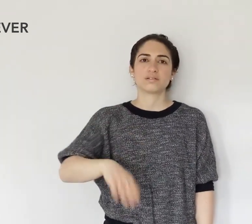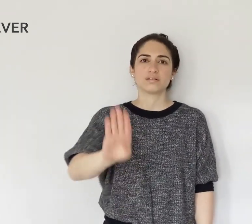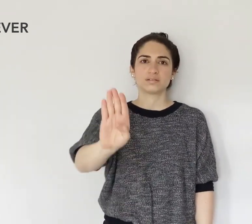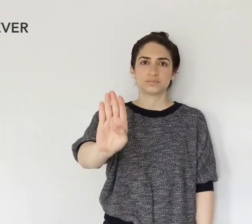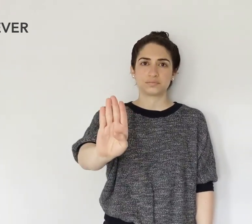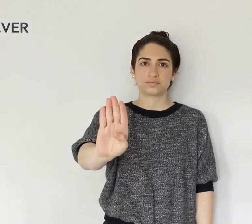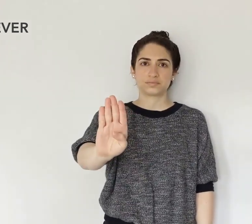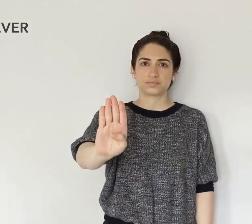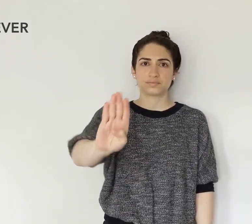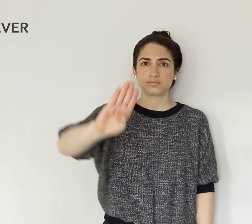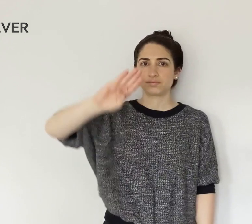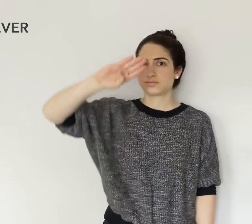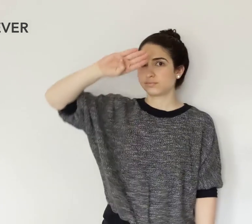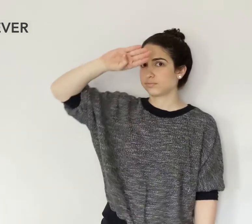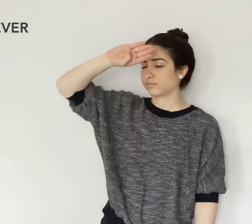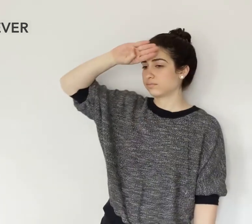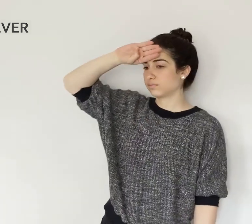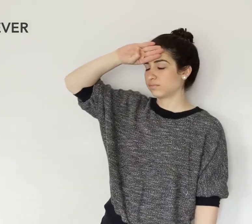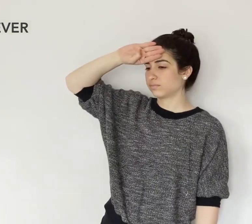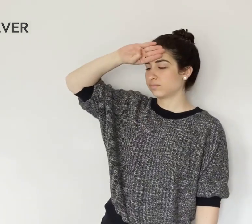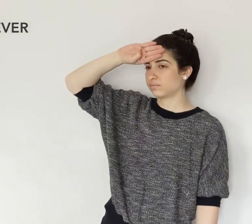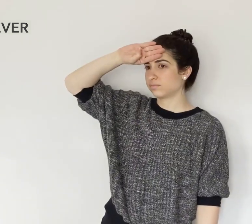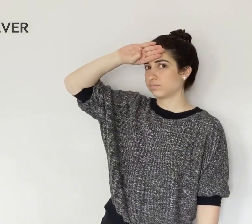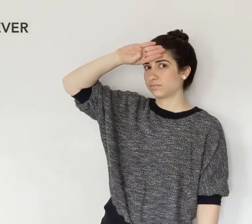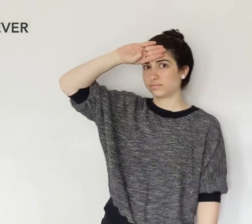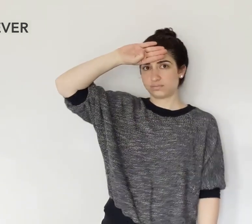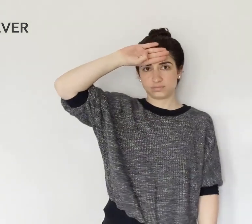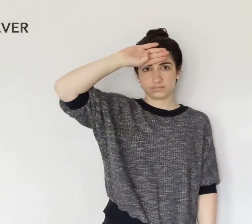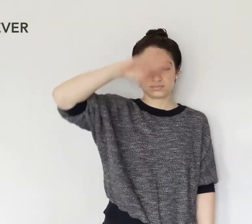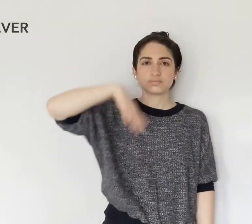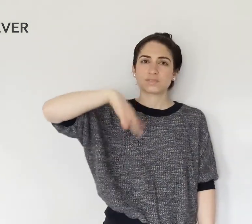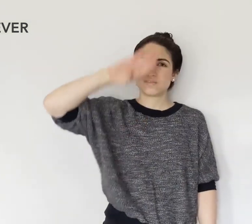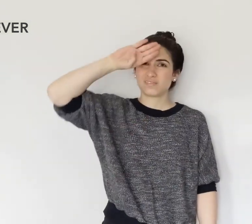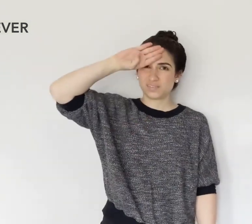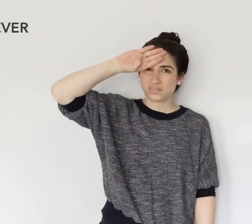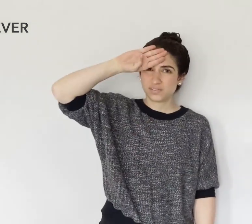The "B" handshape, back of the fingers to the forehead.